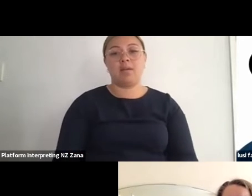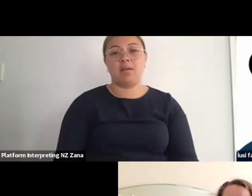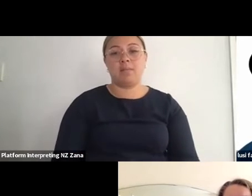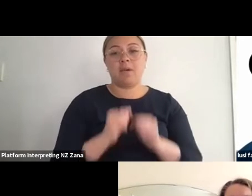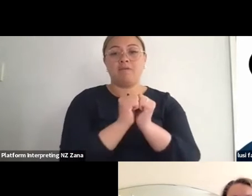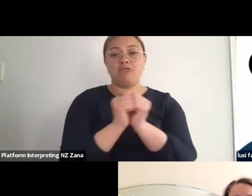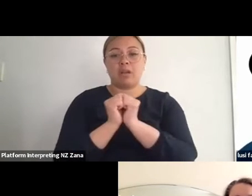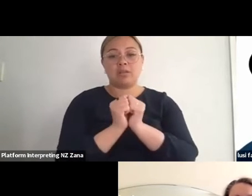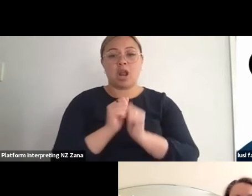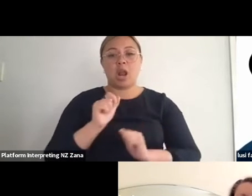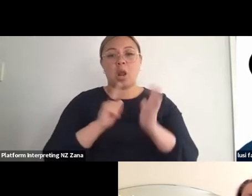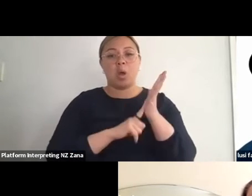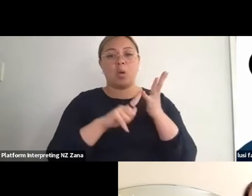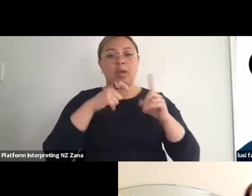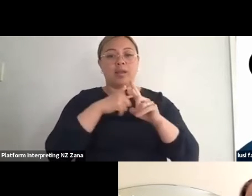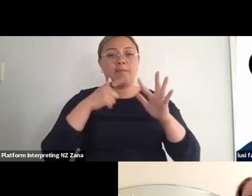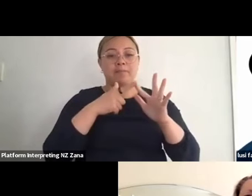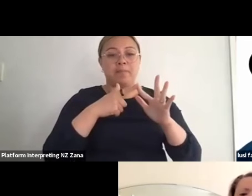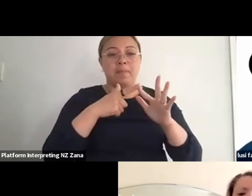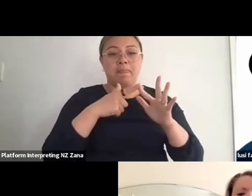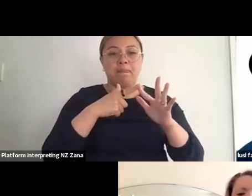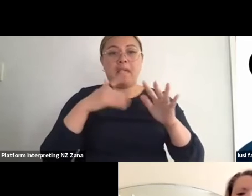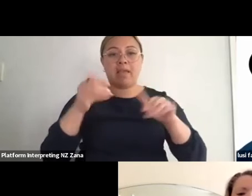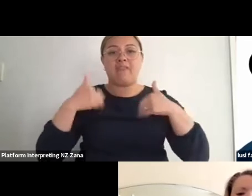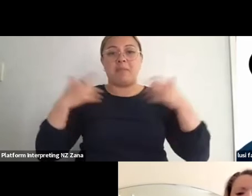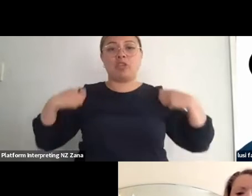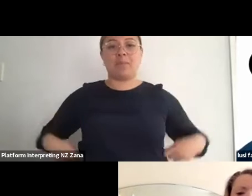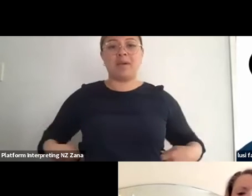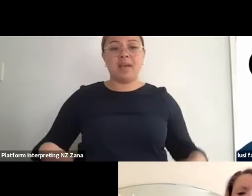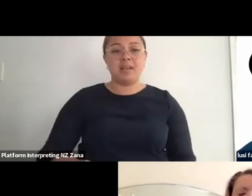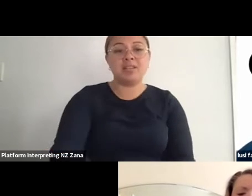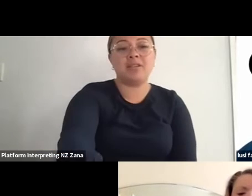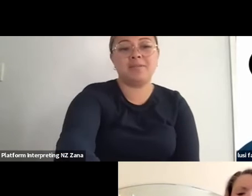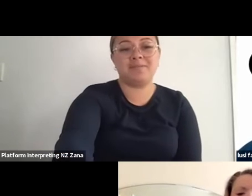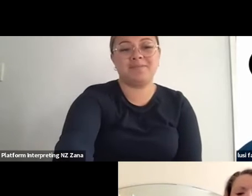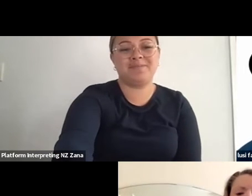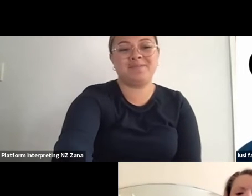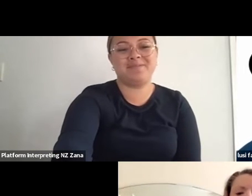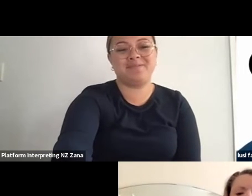the Luke that gave me my jumper, who is a - I’ll just do a switch of interpreters, sorry!